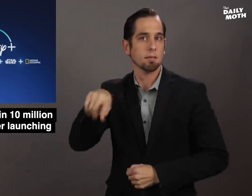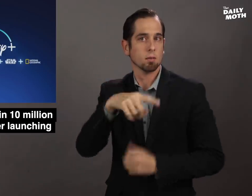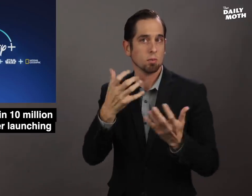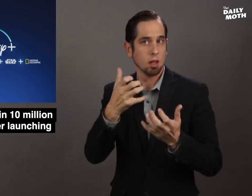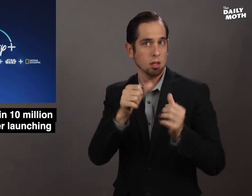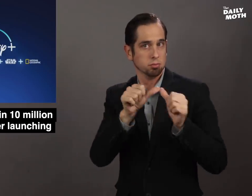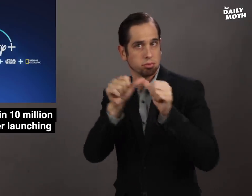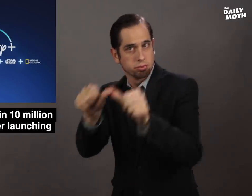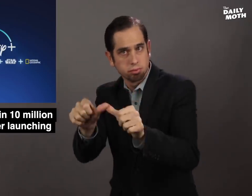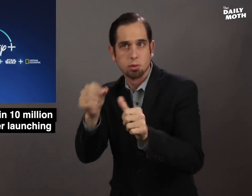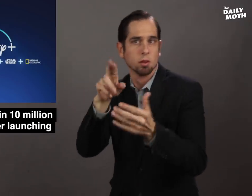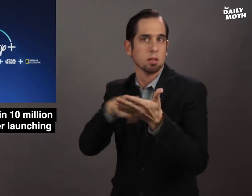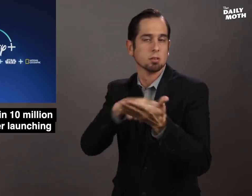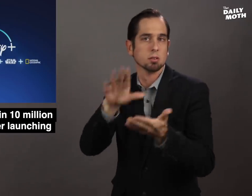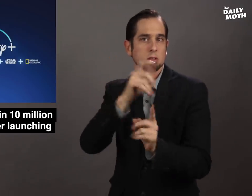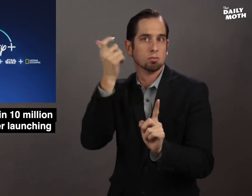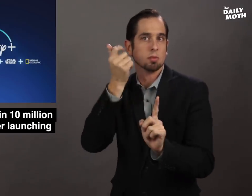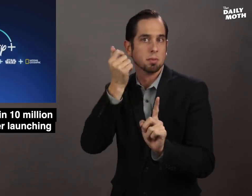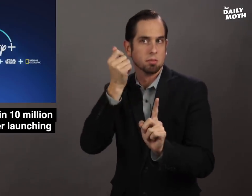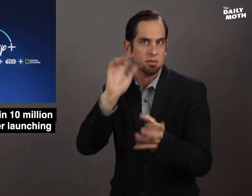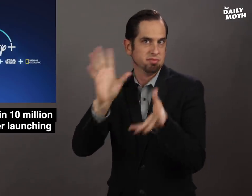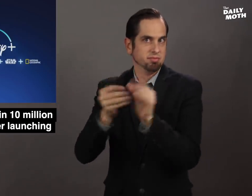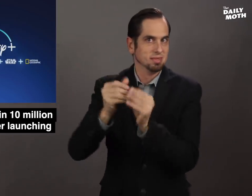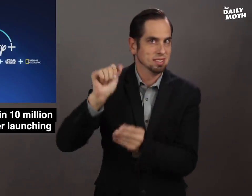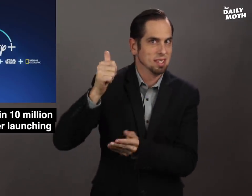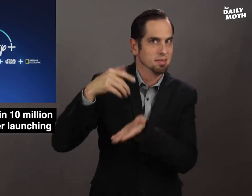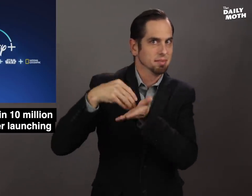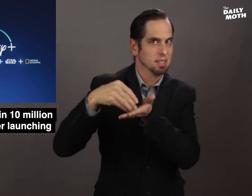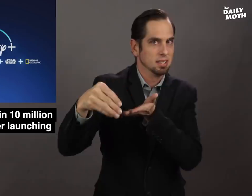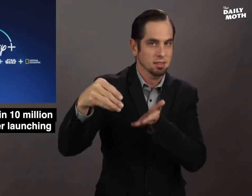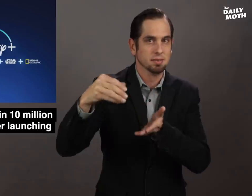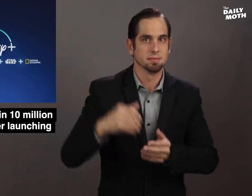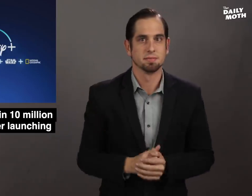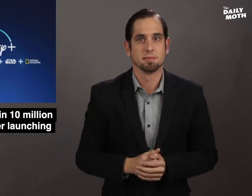they want to continue their subscription.